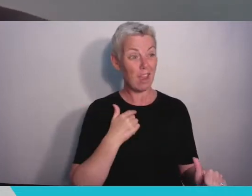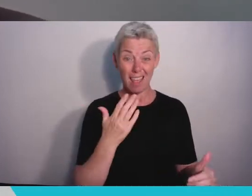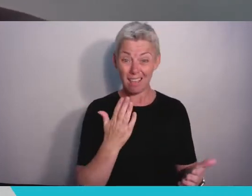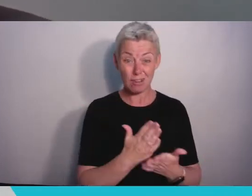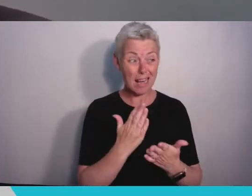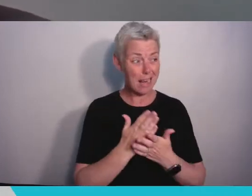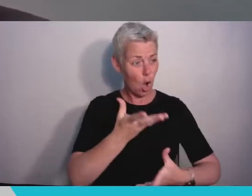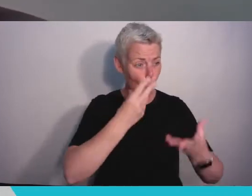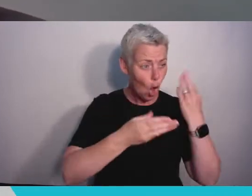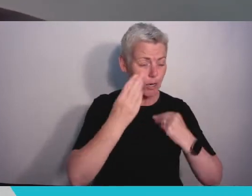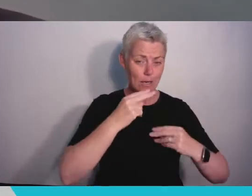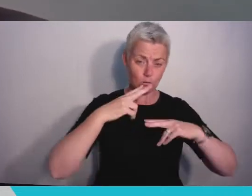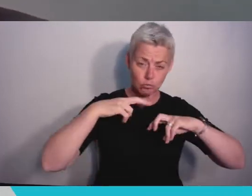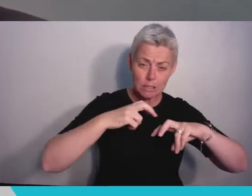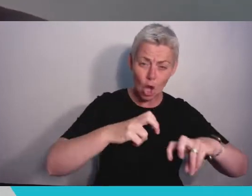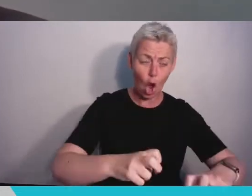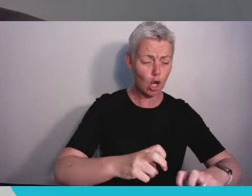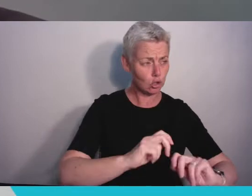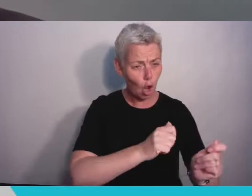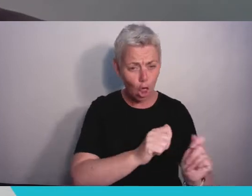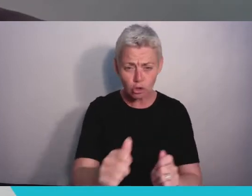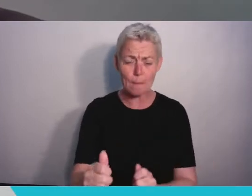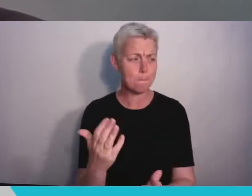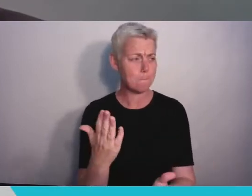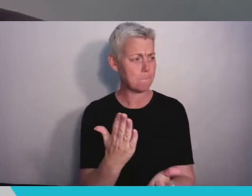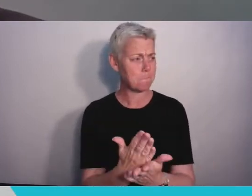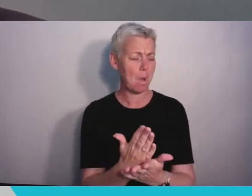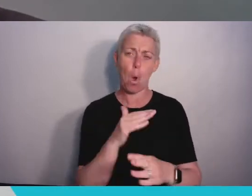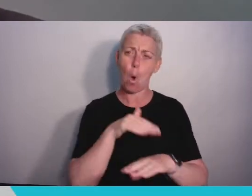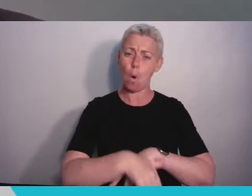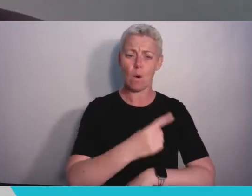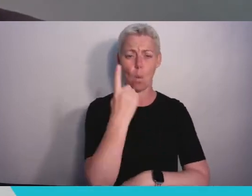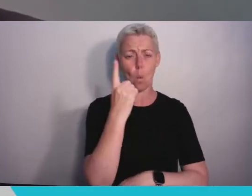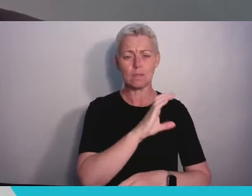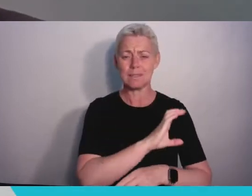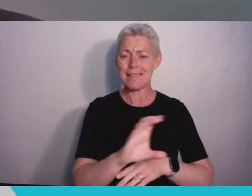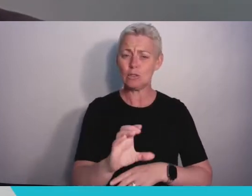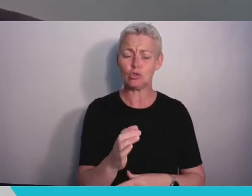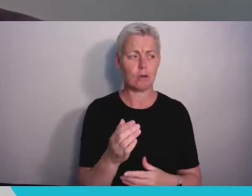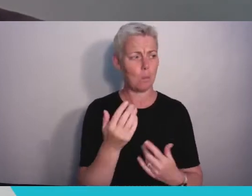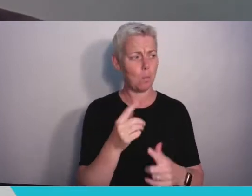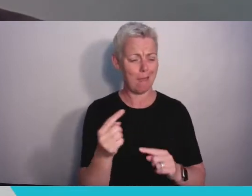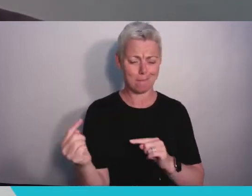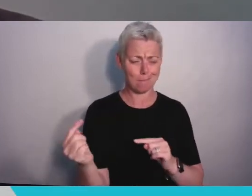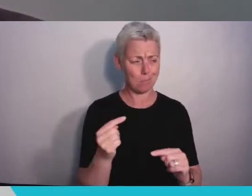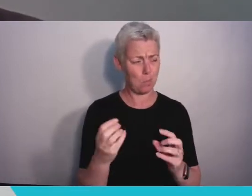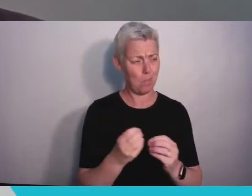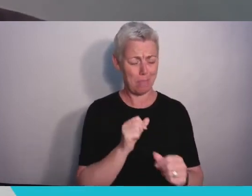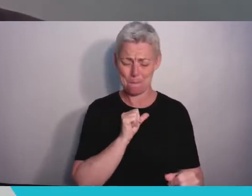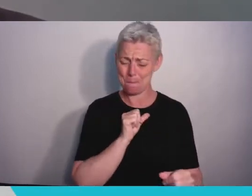over a century, competing successfully with the very best institutions across the globe.